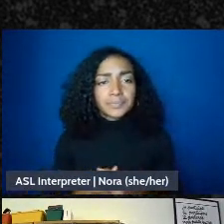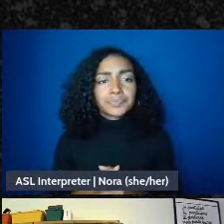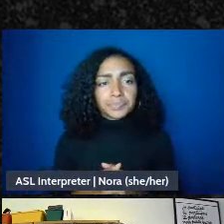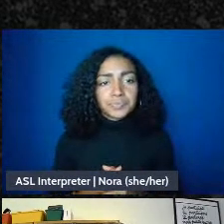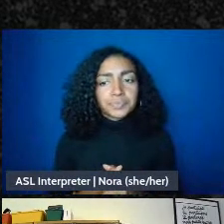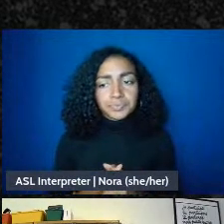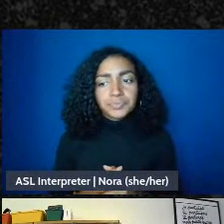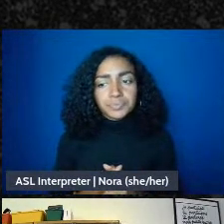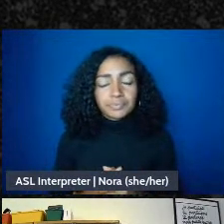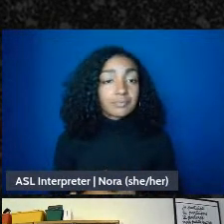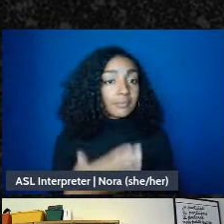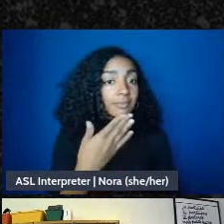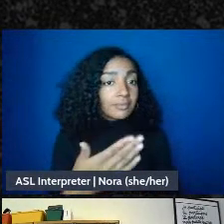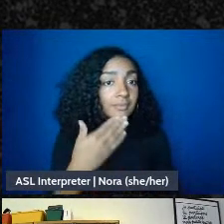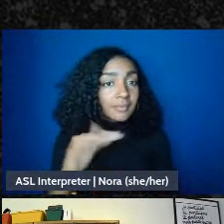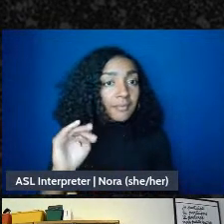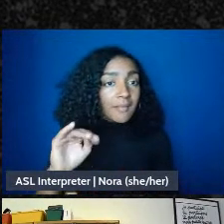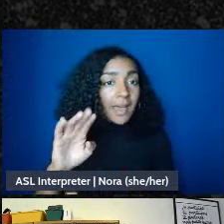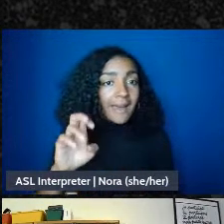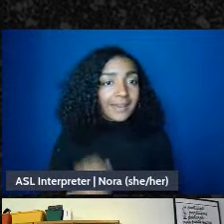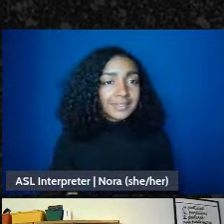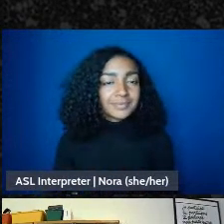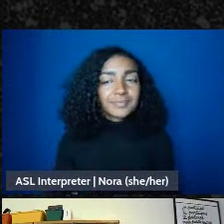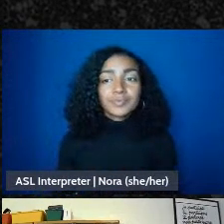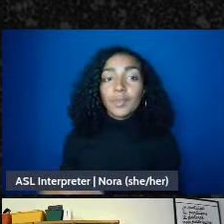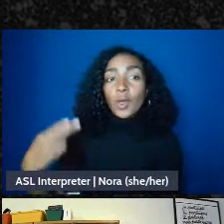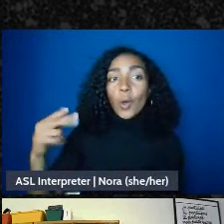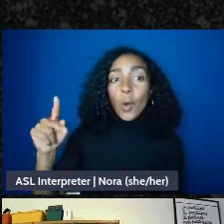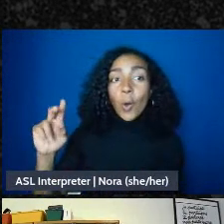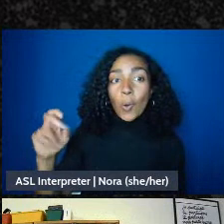Thanks Mike, Hope and I were just separately chatting about how we're